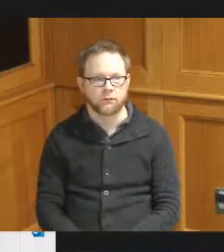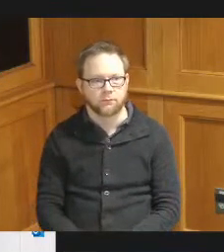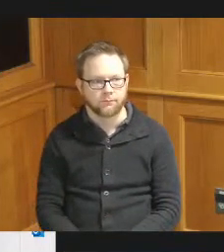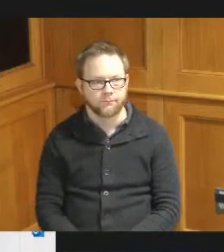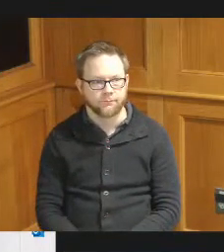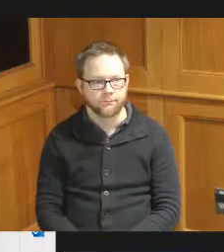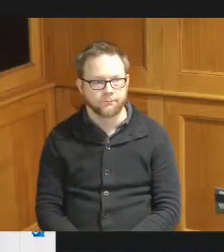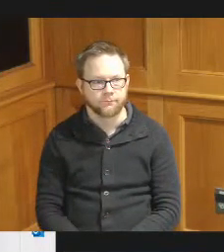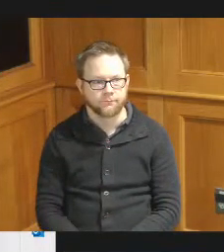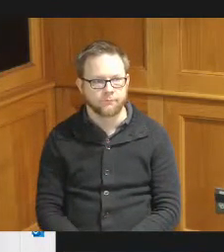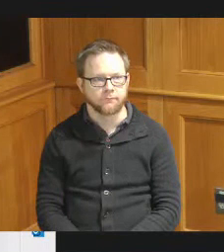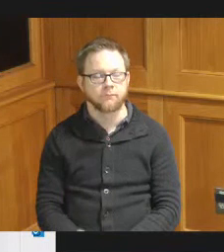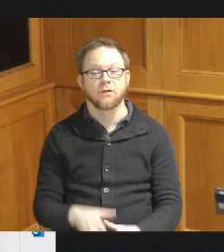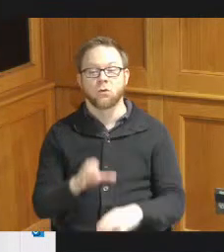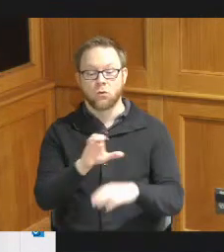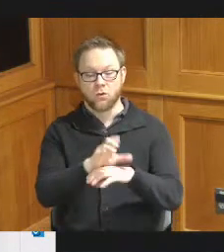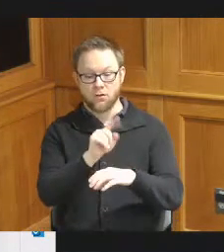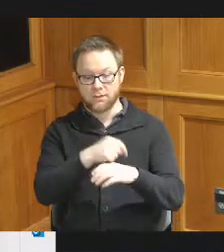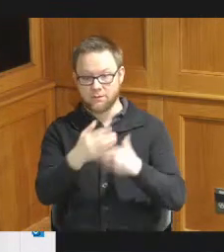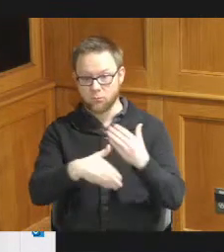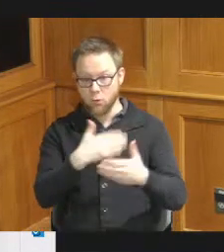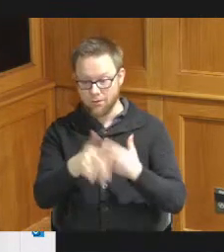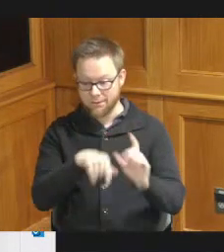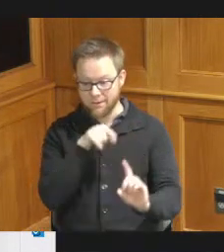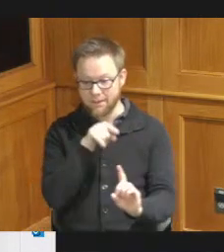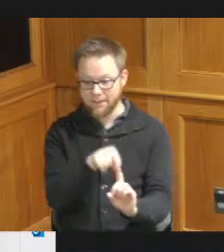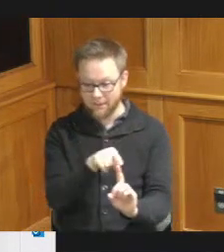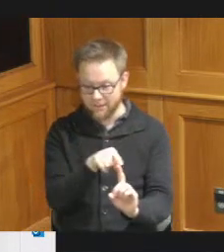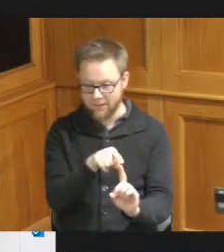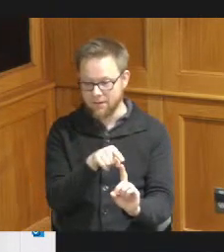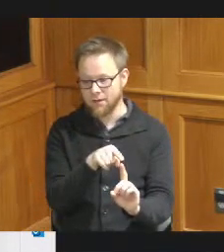so after the consultation and reviewing the data